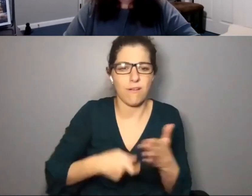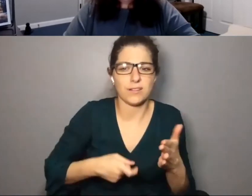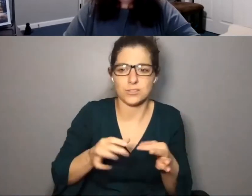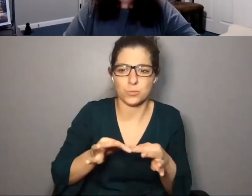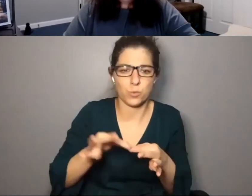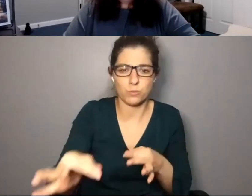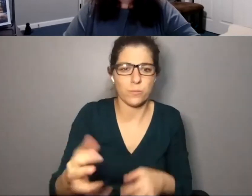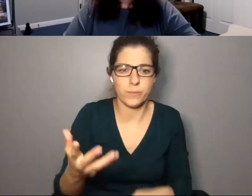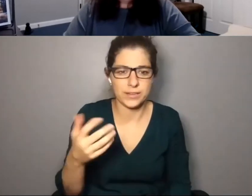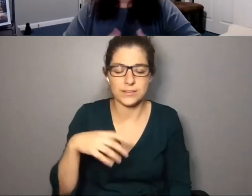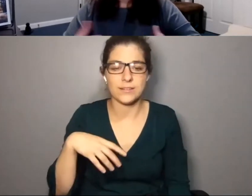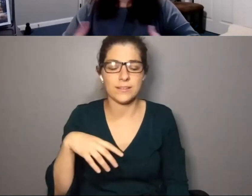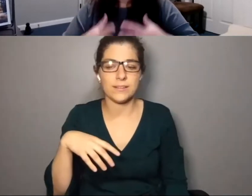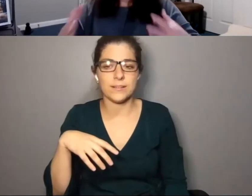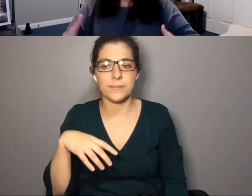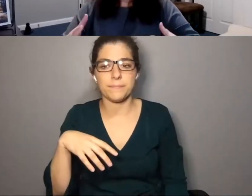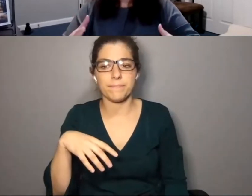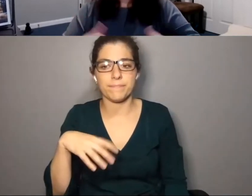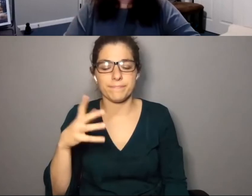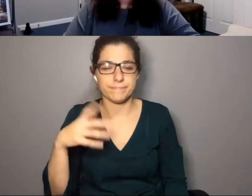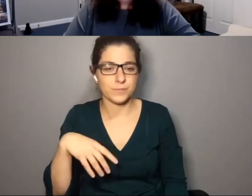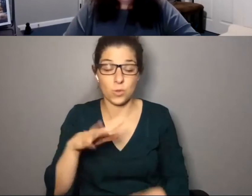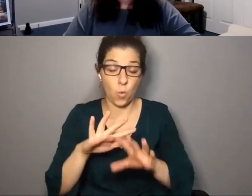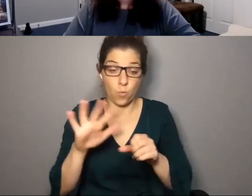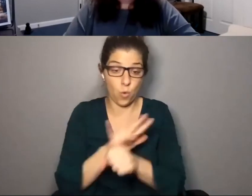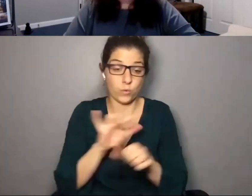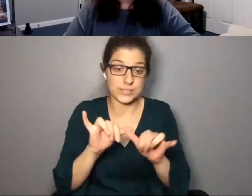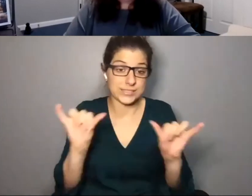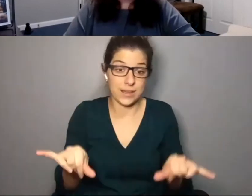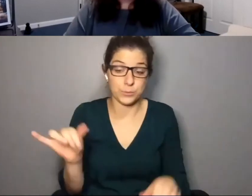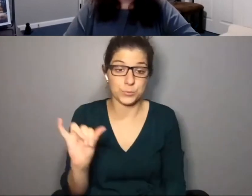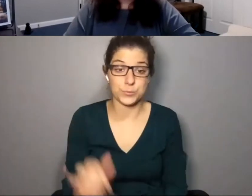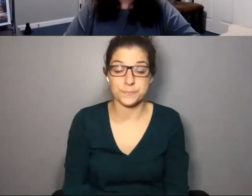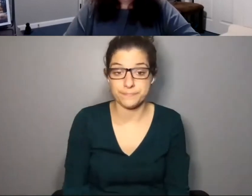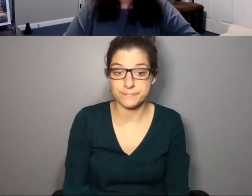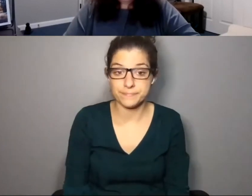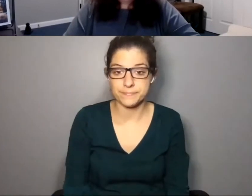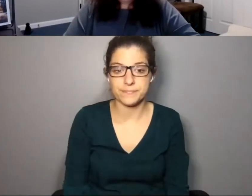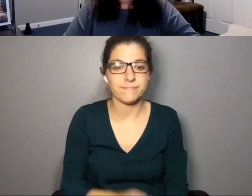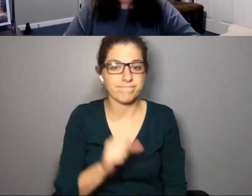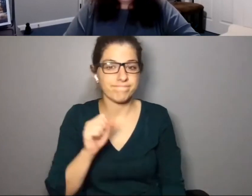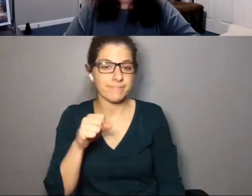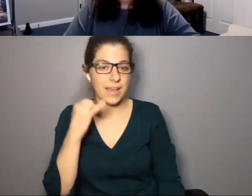an enormous cost to postponement to